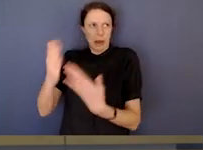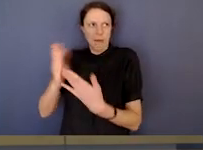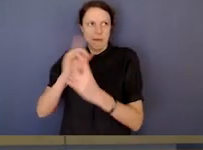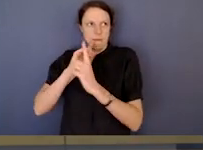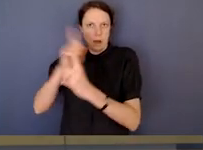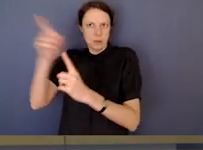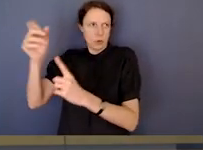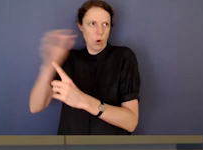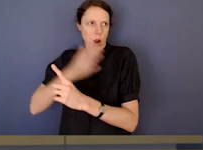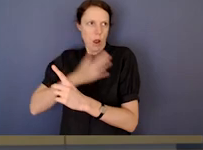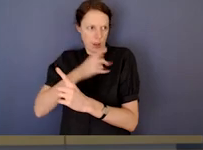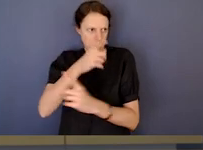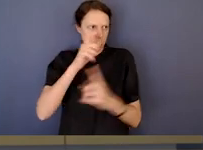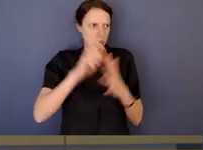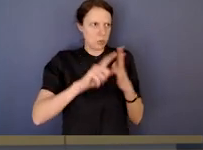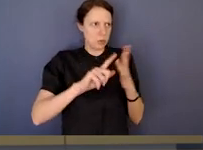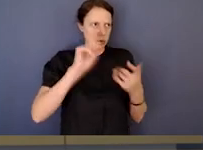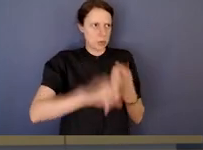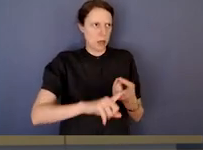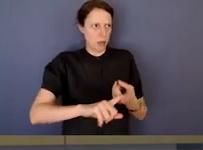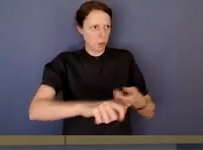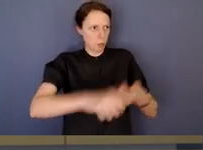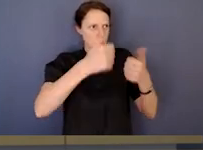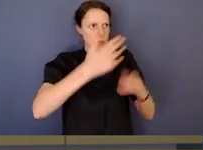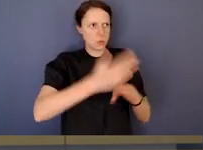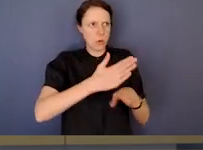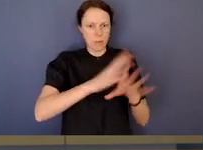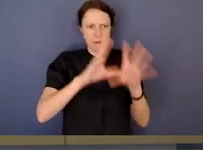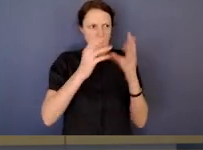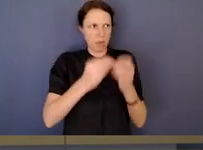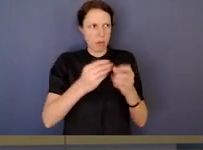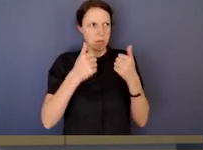the attitude to being prepared to do the right thing.